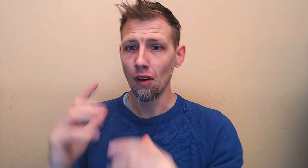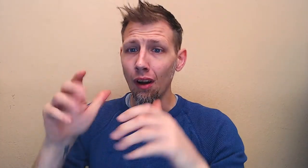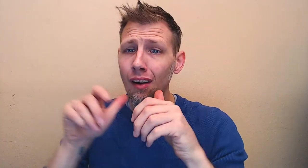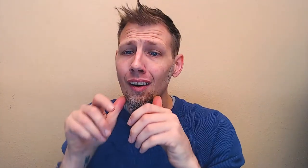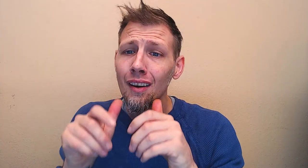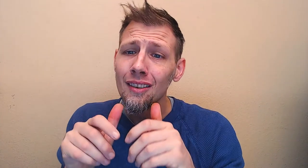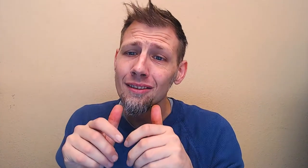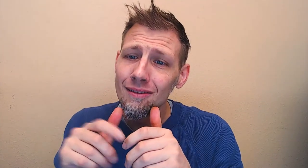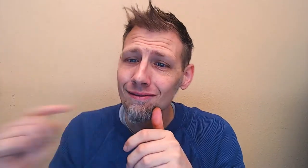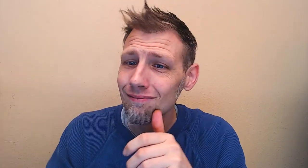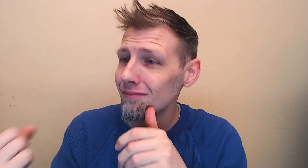(sigh)